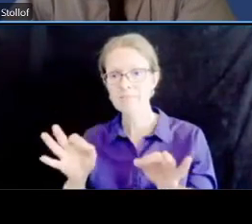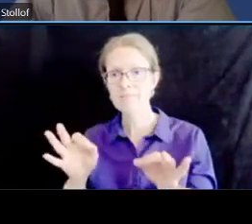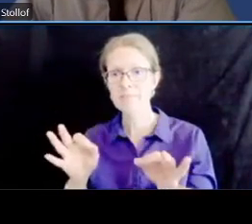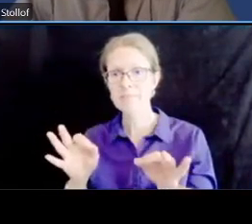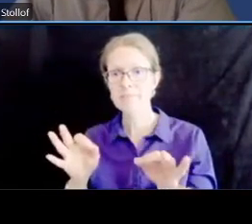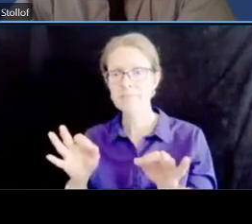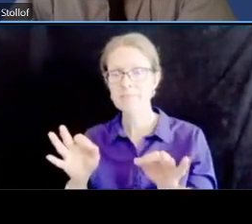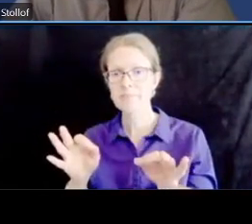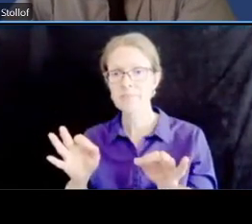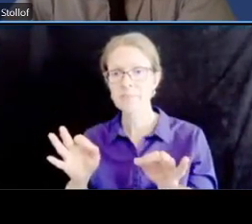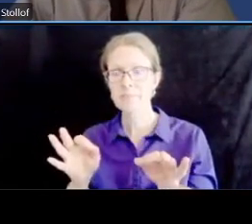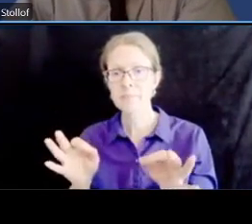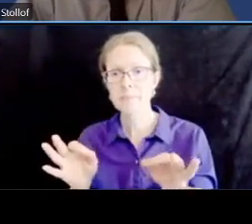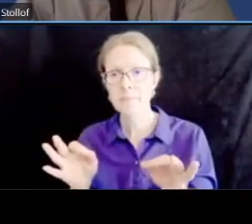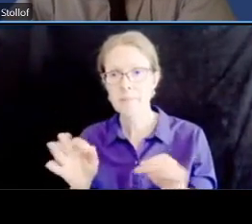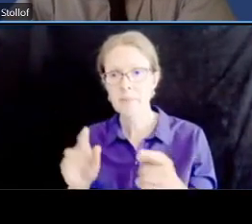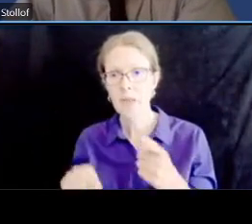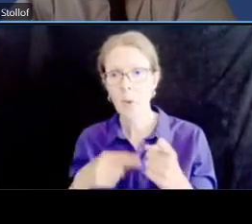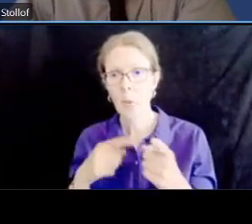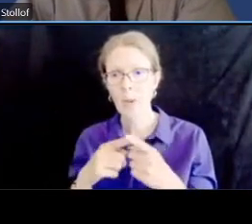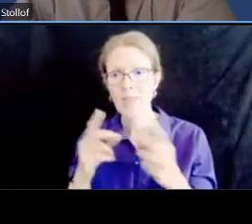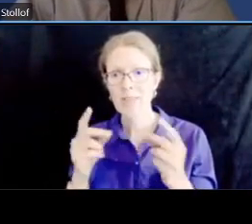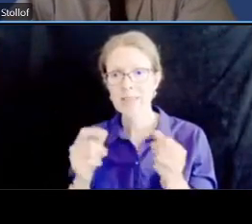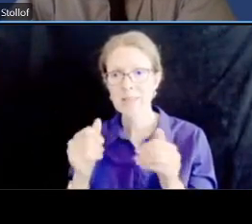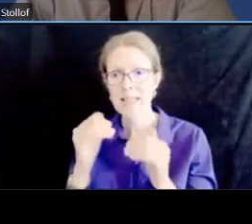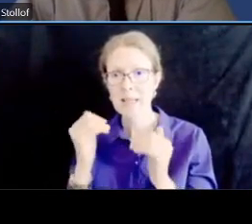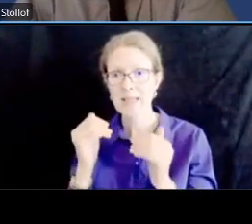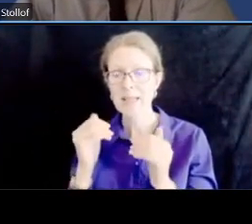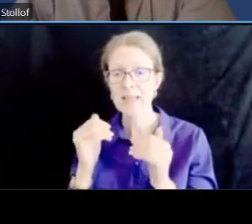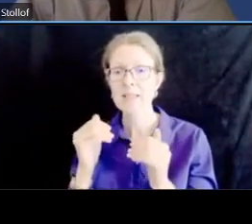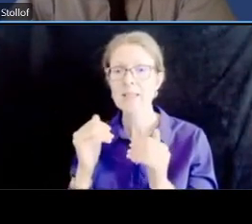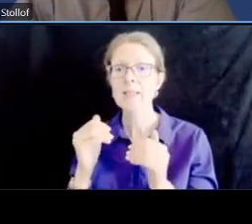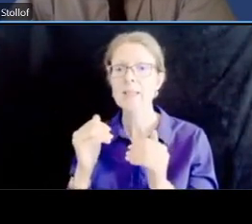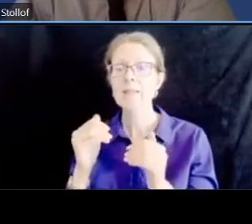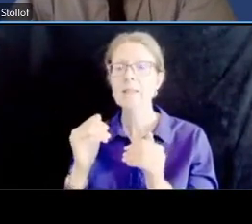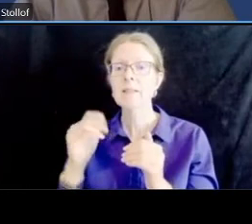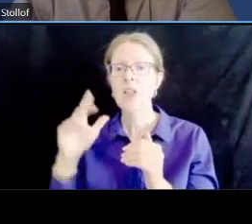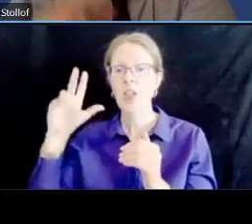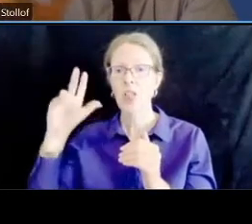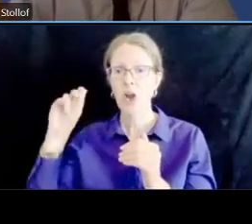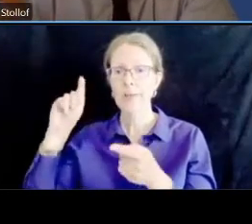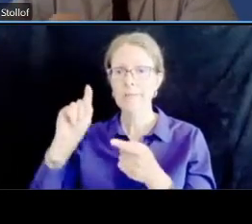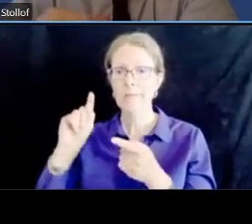it a year um we'll start looking at potential locations for either speed enforcement or red